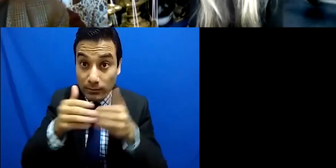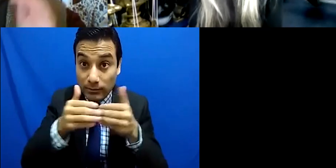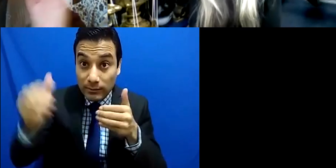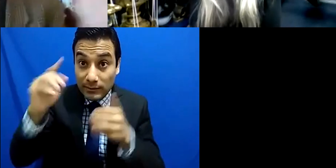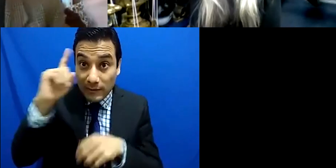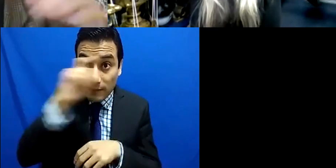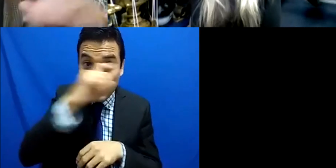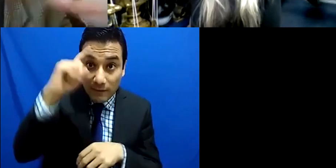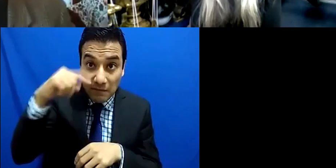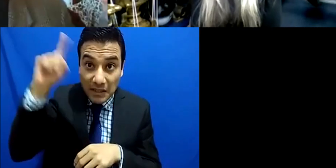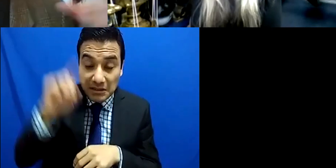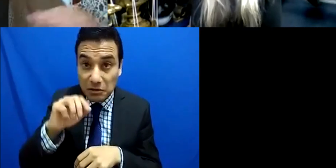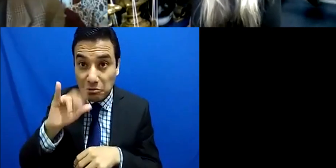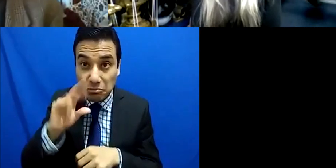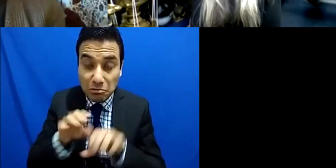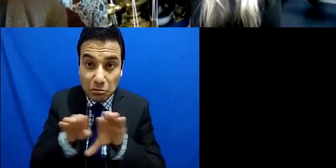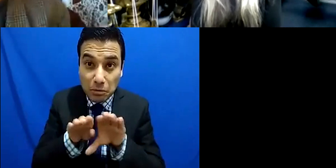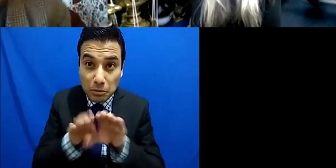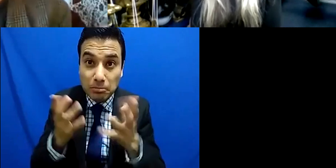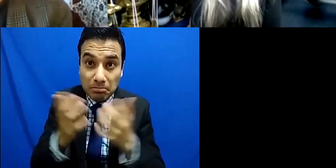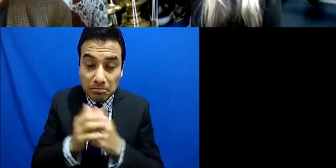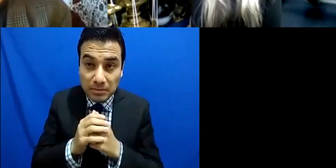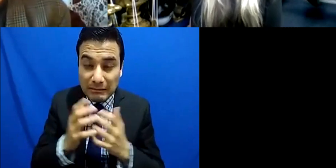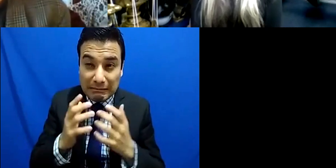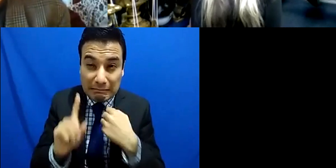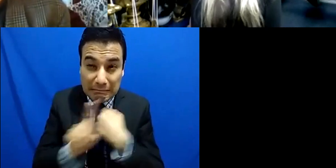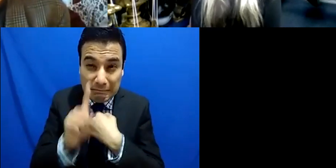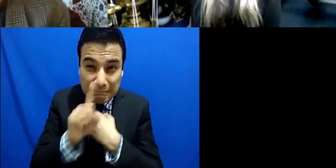with the people in your circle.